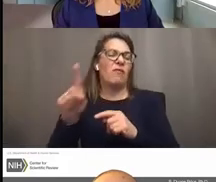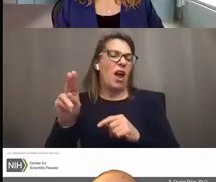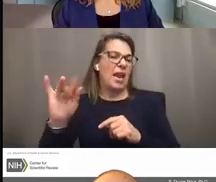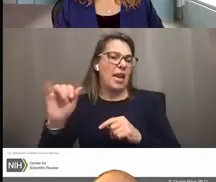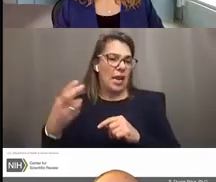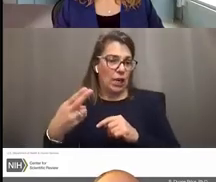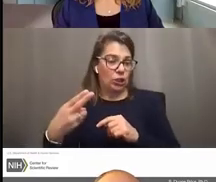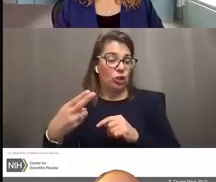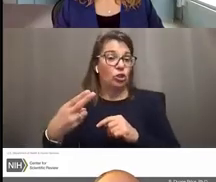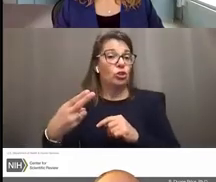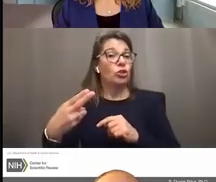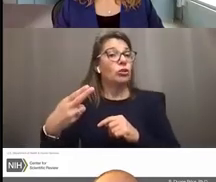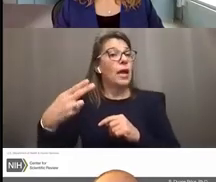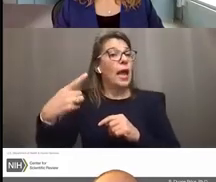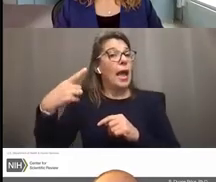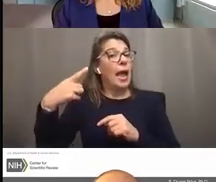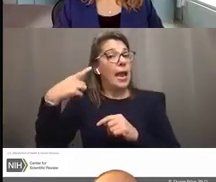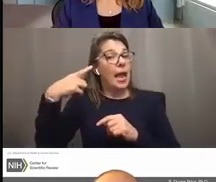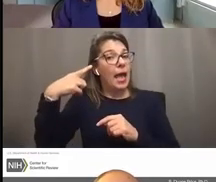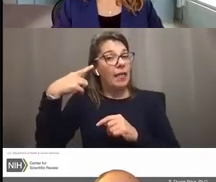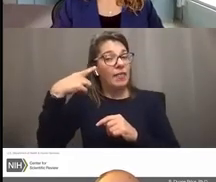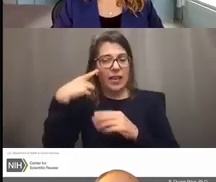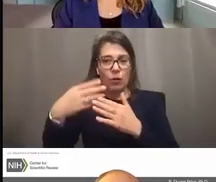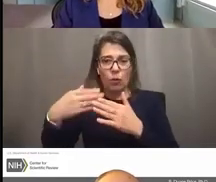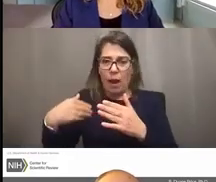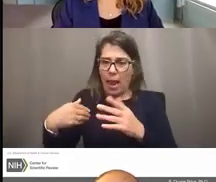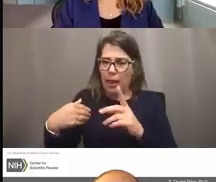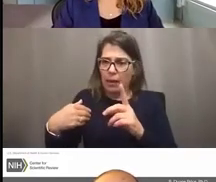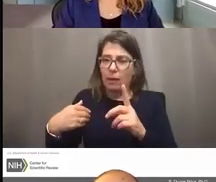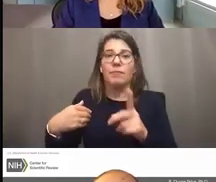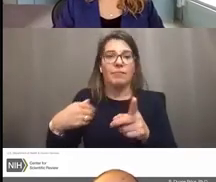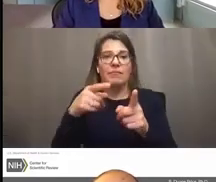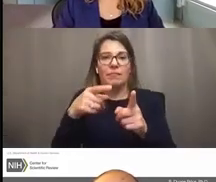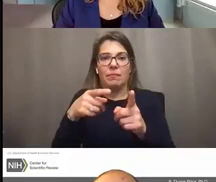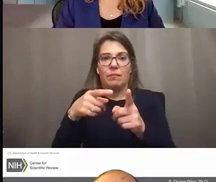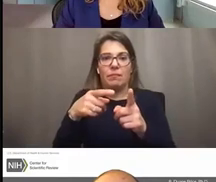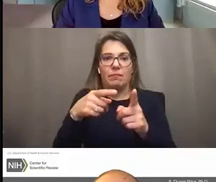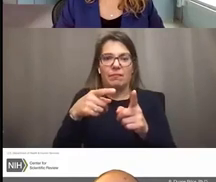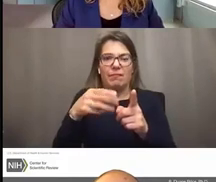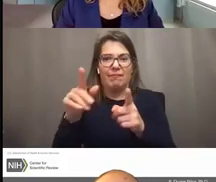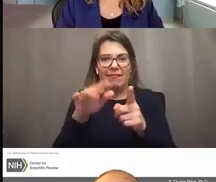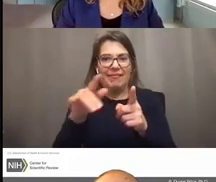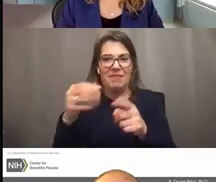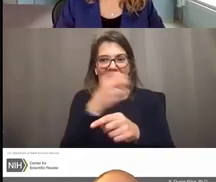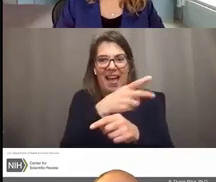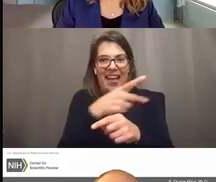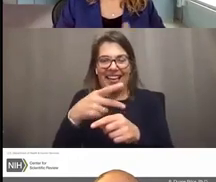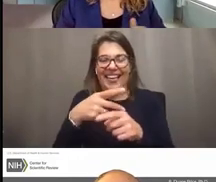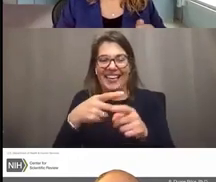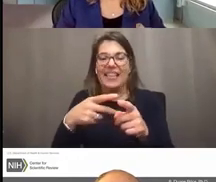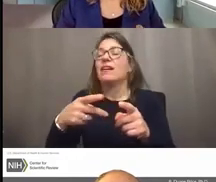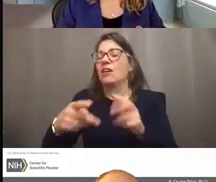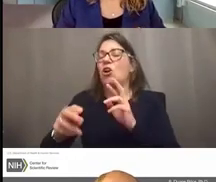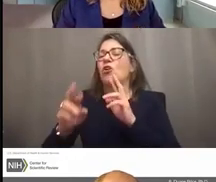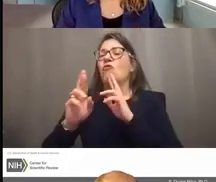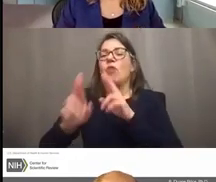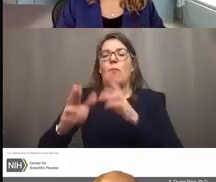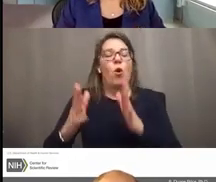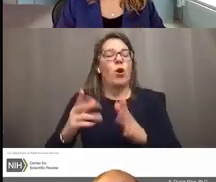and I think we're ahead one, Michelle. Yeah, there we go. However, reporter only looks at funded applications,